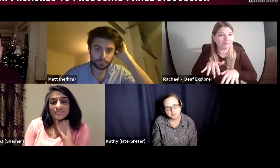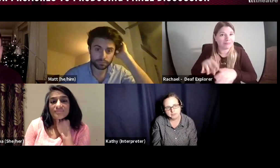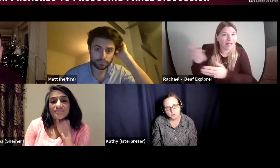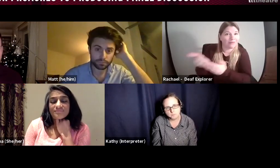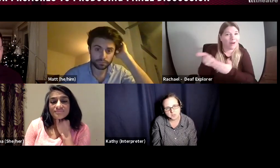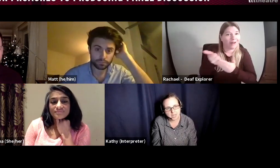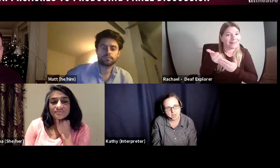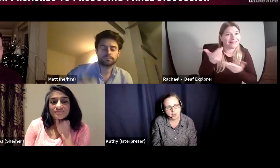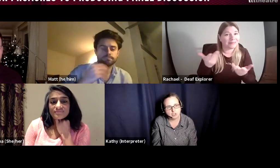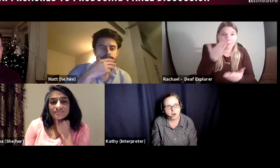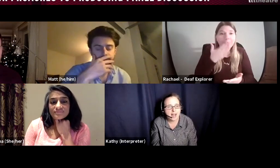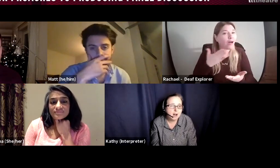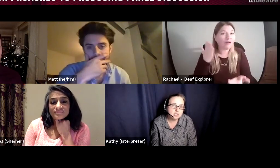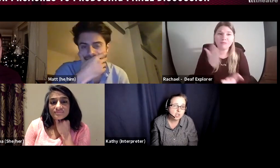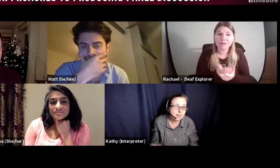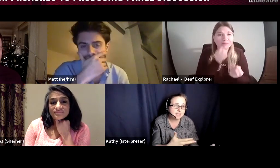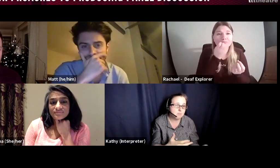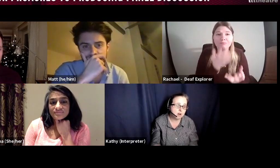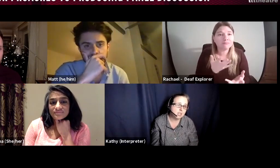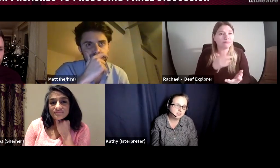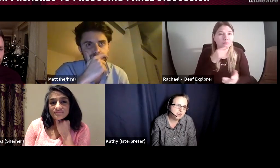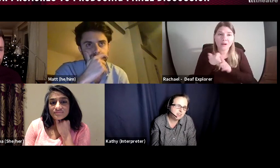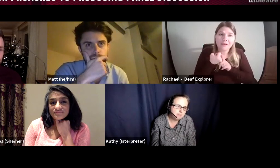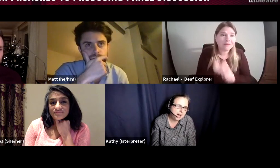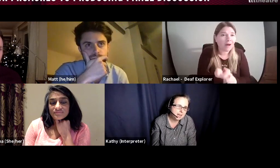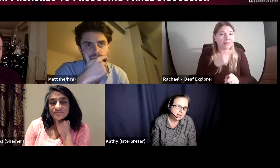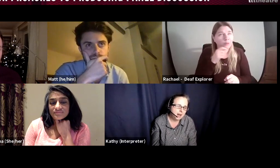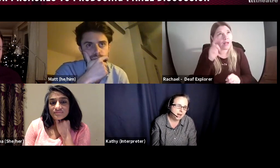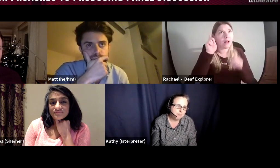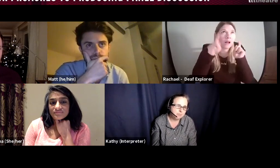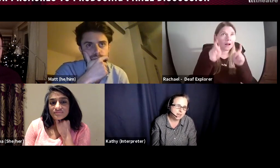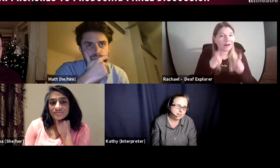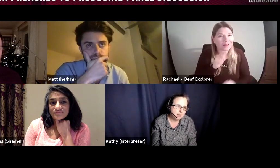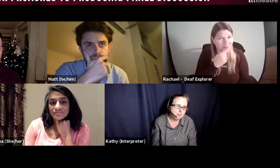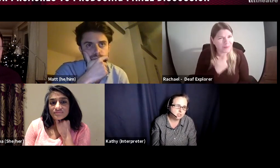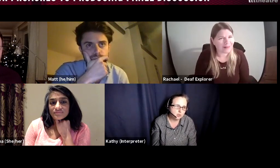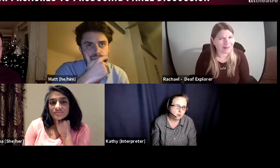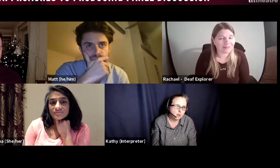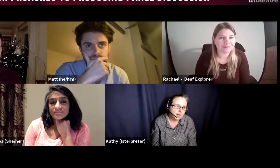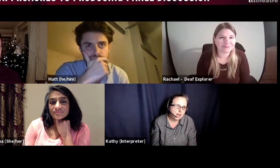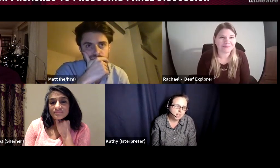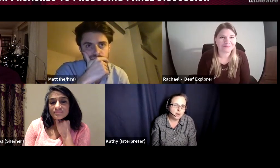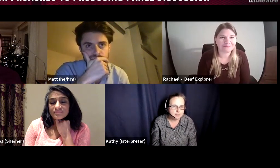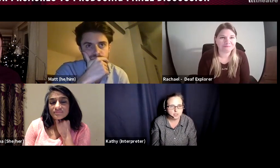forms. Try it out. Show it to someone. Ask for their feedback. And I am sure that absolutely